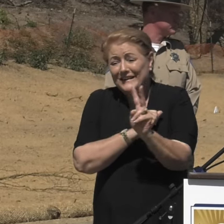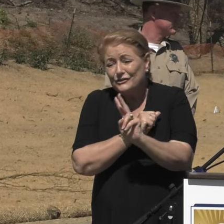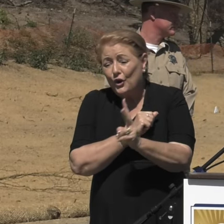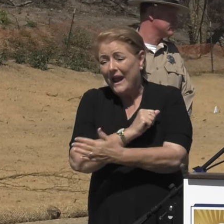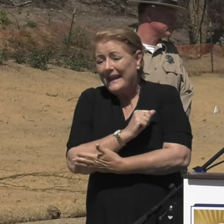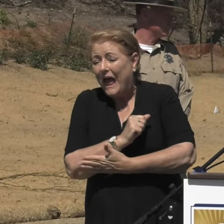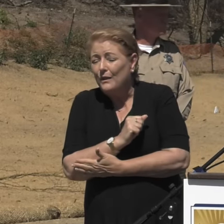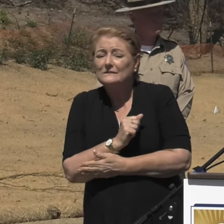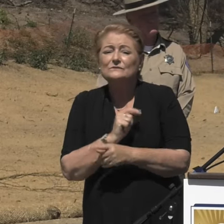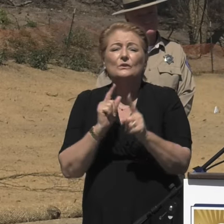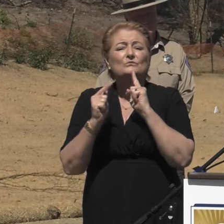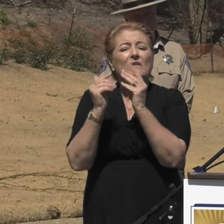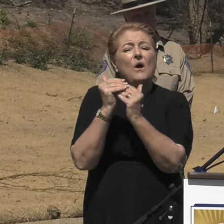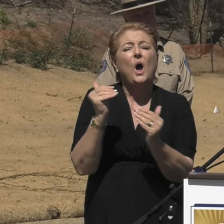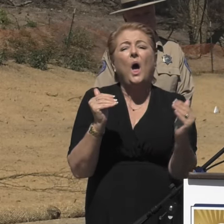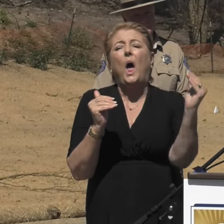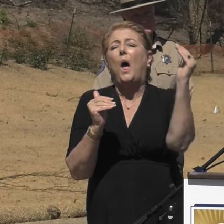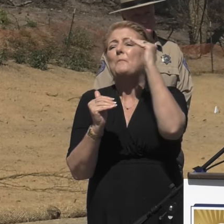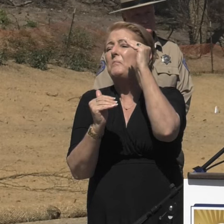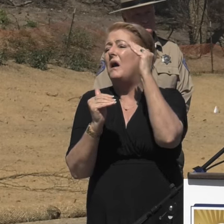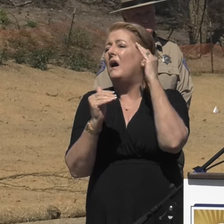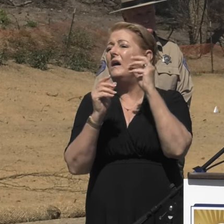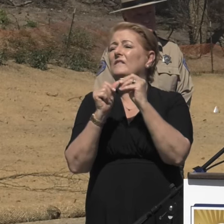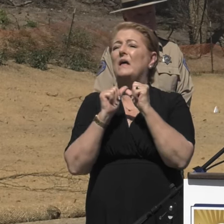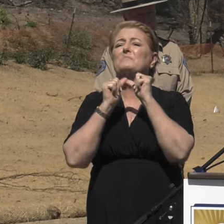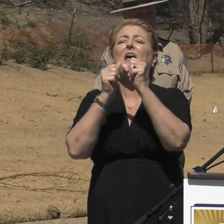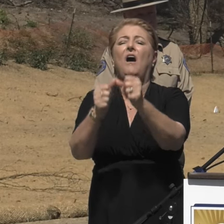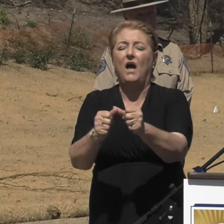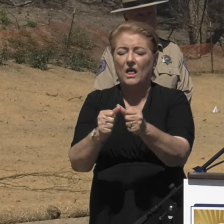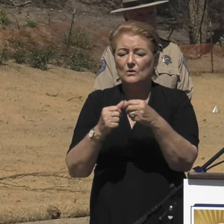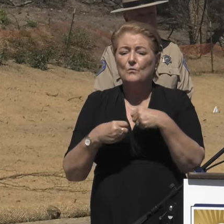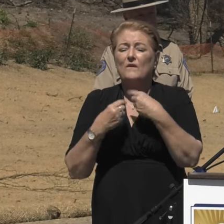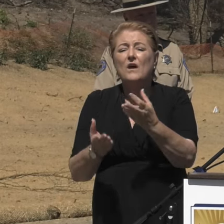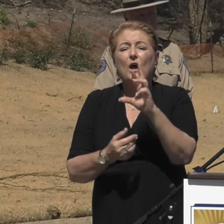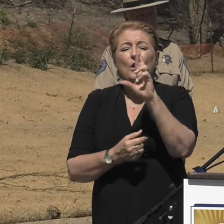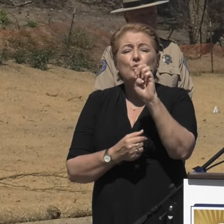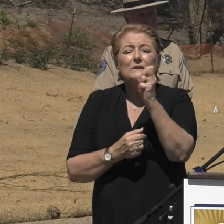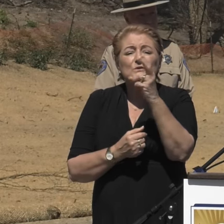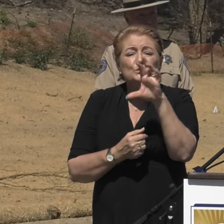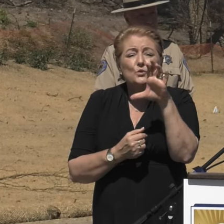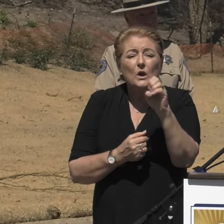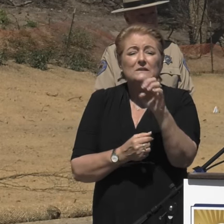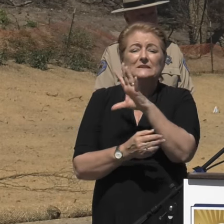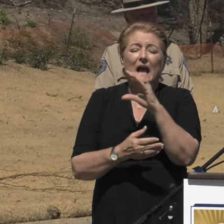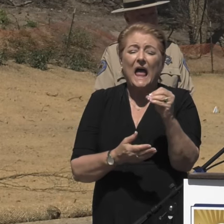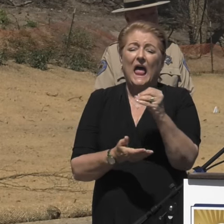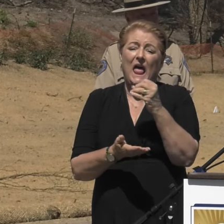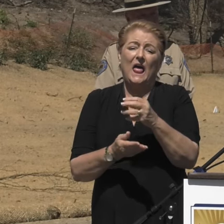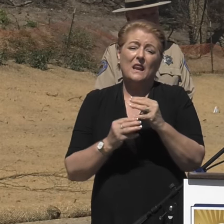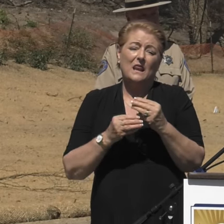above and beyond to provide the resources and assistance needed to complete the mission.